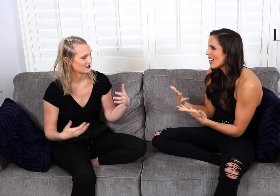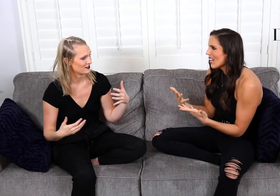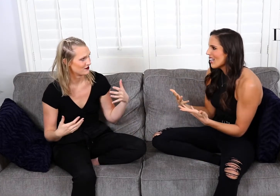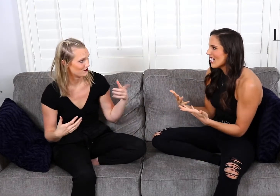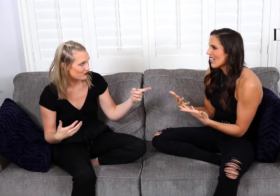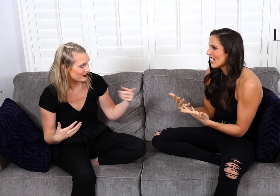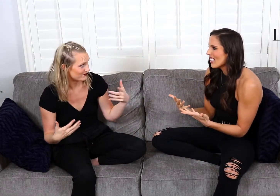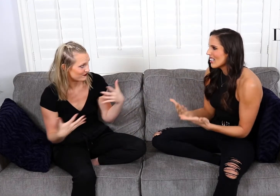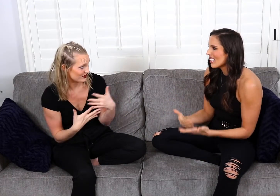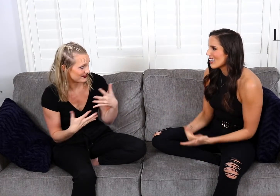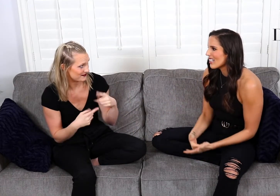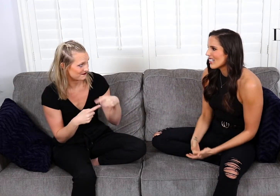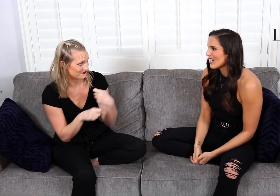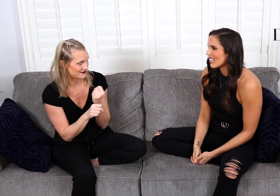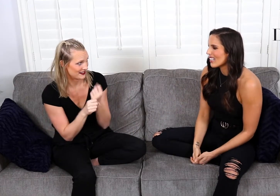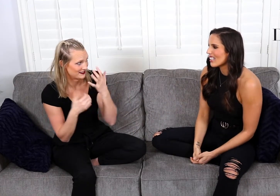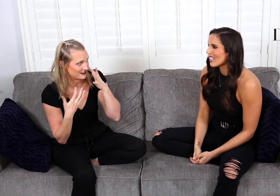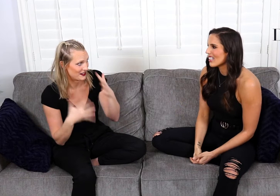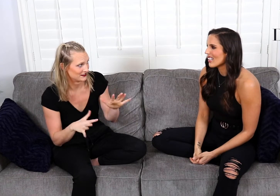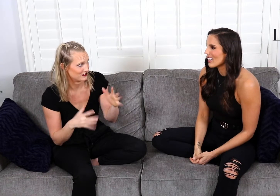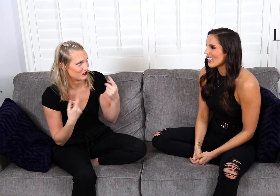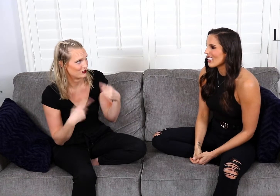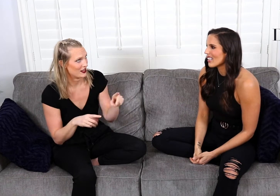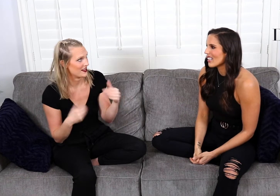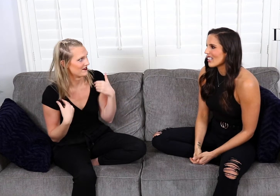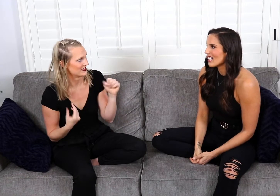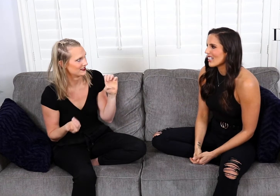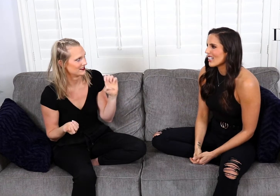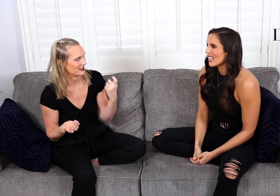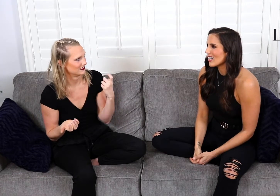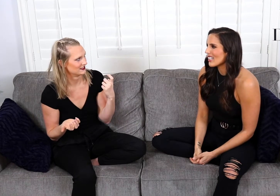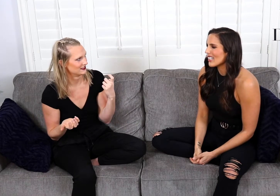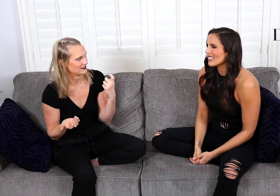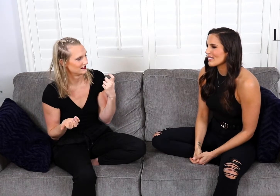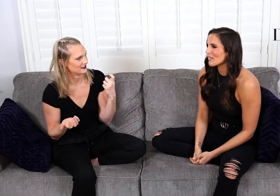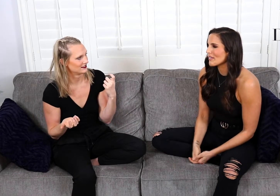“Are you concerned about making any noise while having sex?”